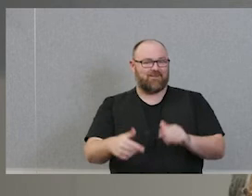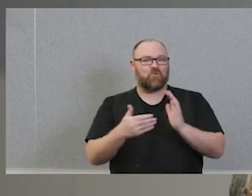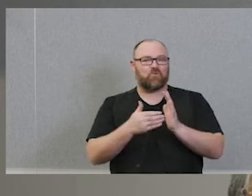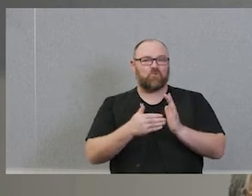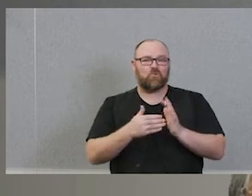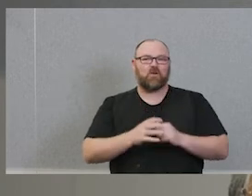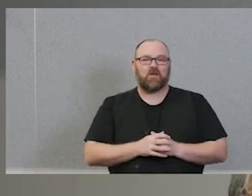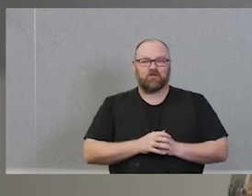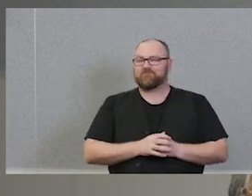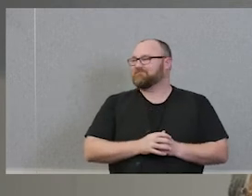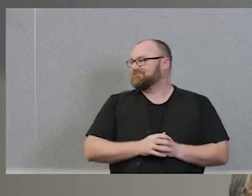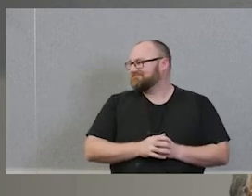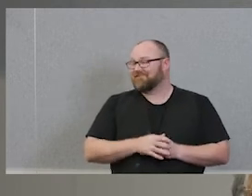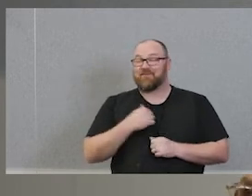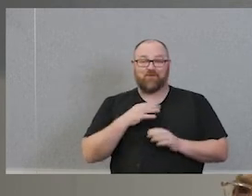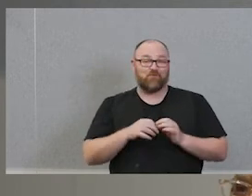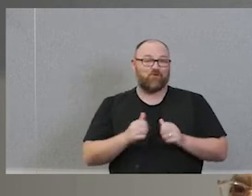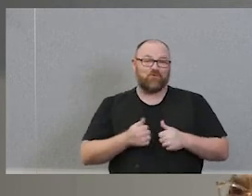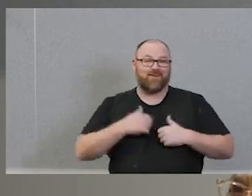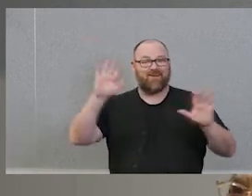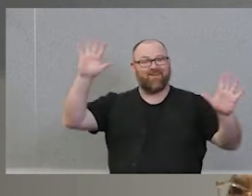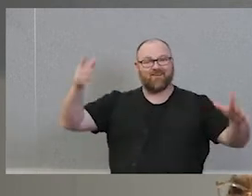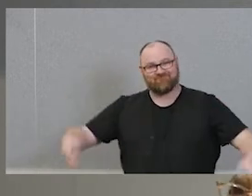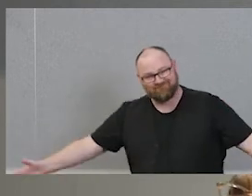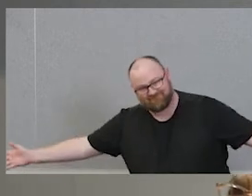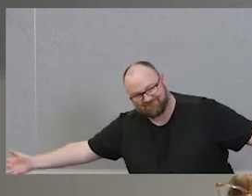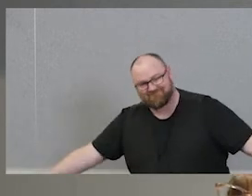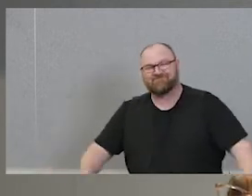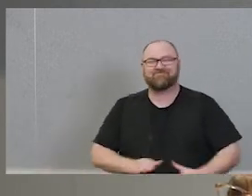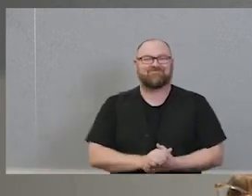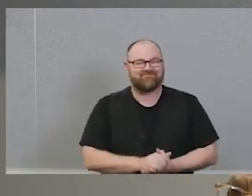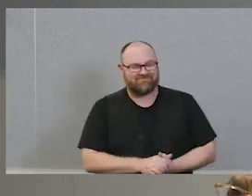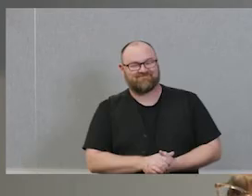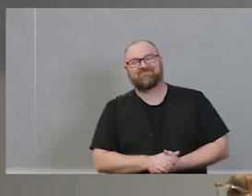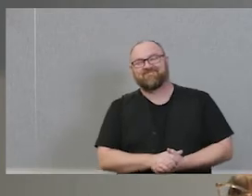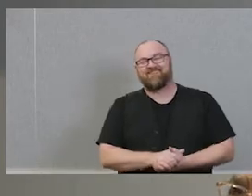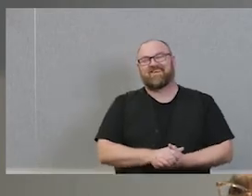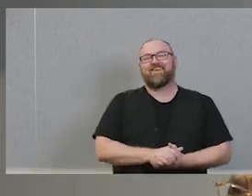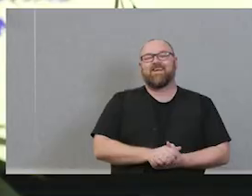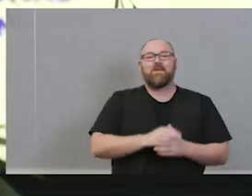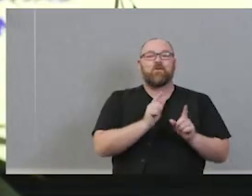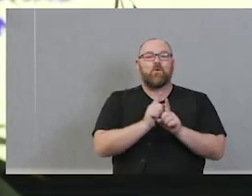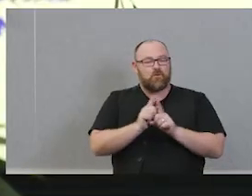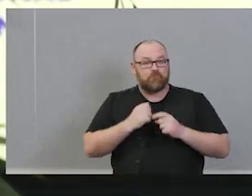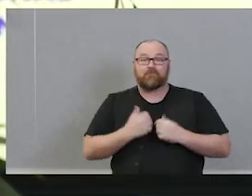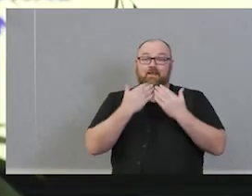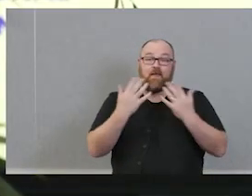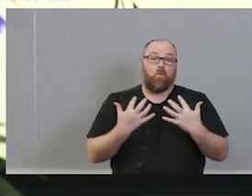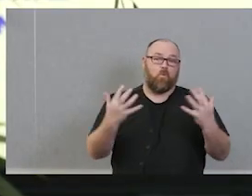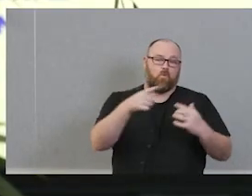because in they have to interpret their own acknowledgement, which is really good. And yeah, just start like to thank you all for coming, please join us upstairs